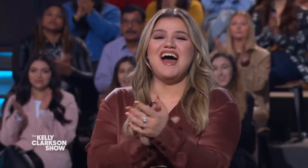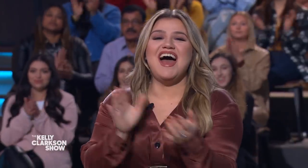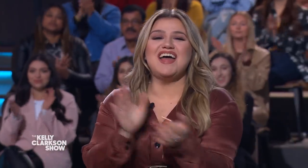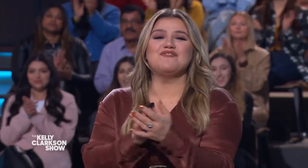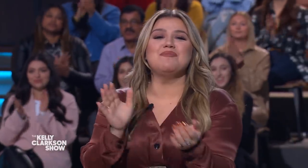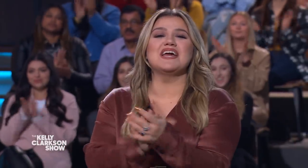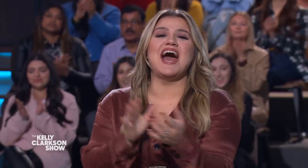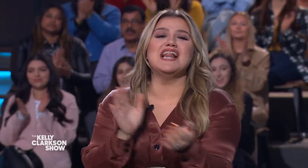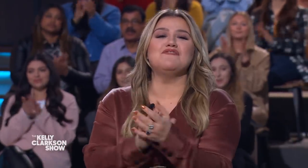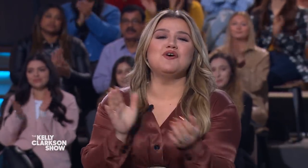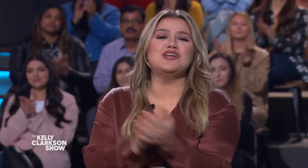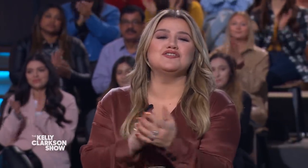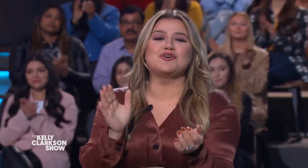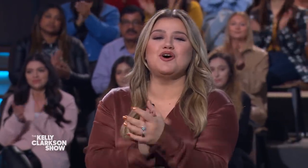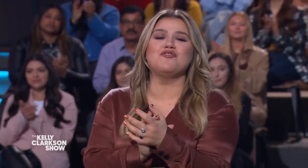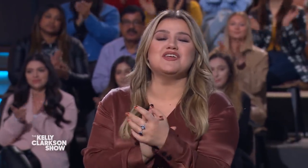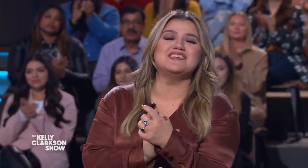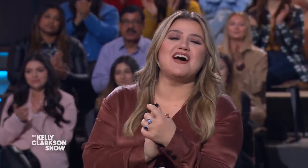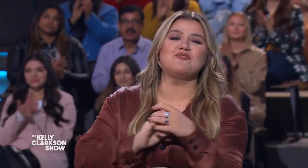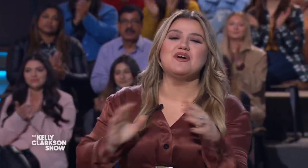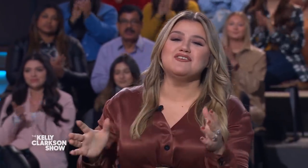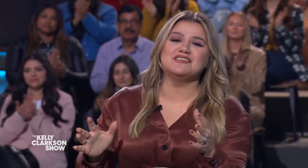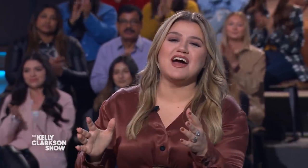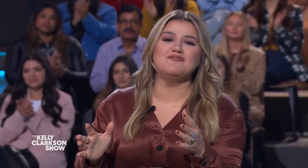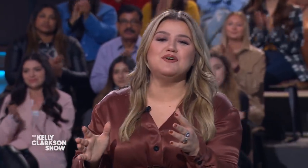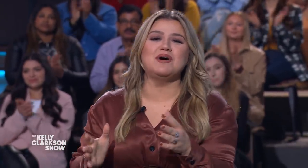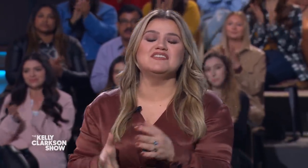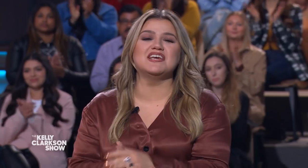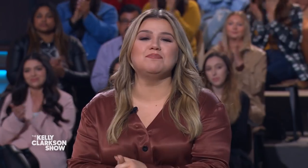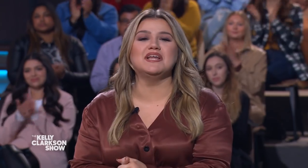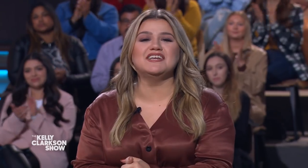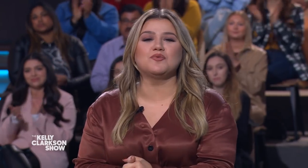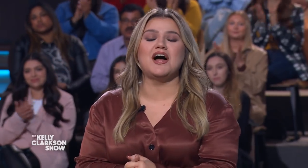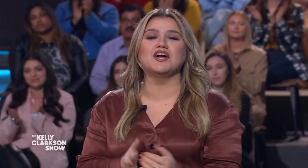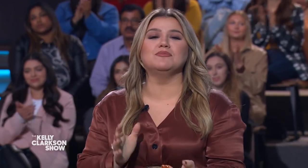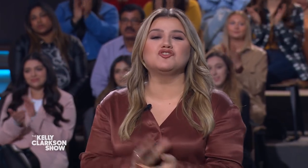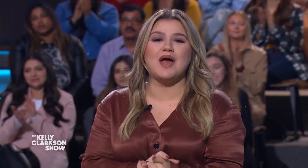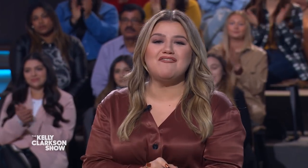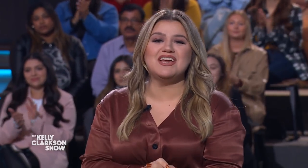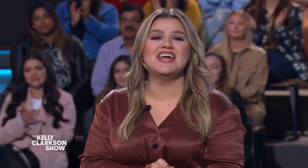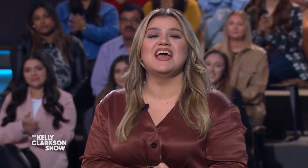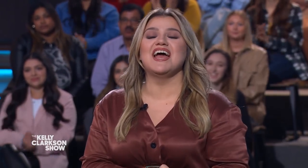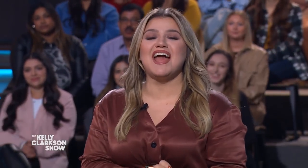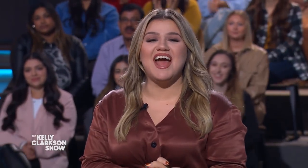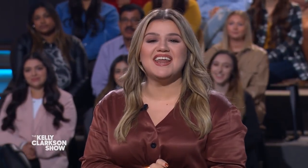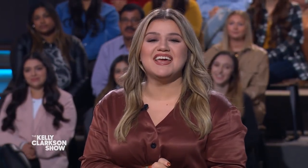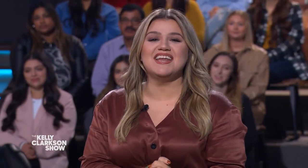All right. From the California School for the Deaf, Riverside football team, please welcome Trevin and Anacon,